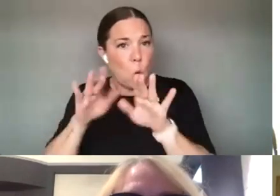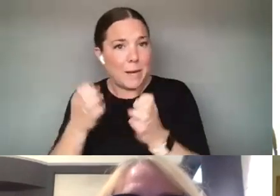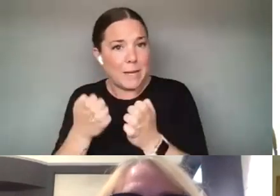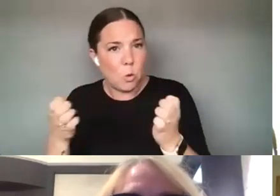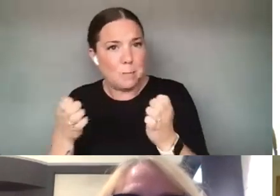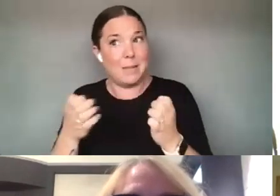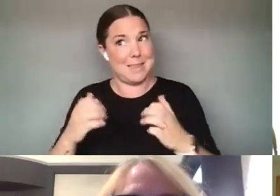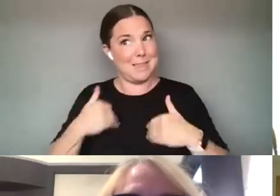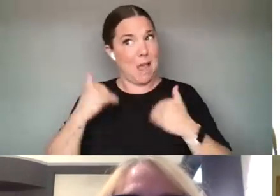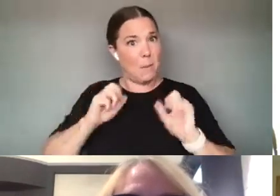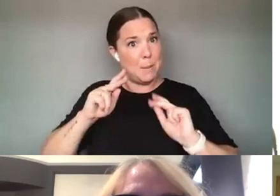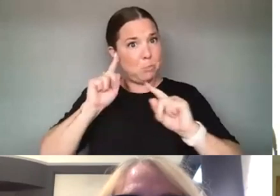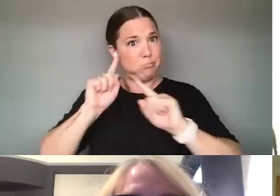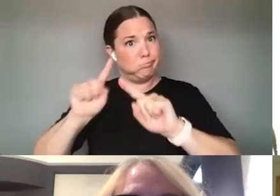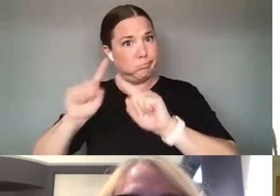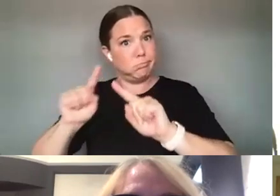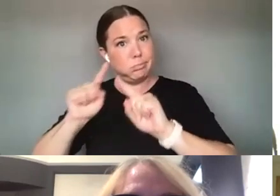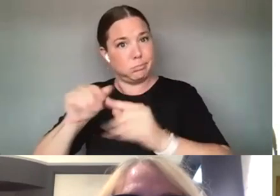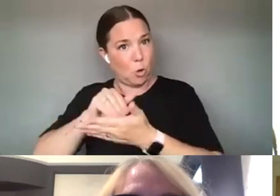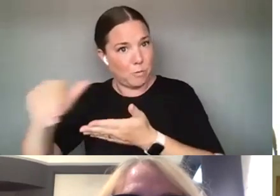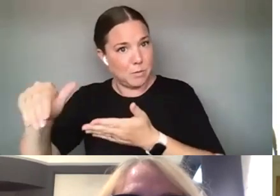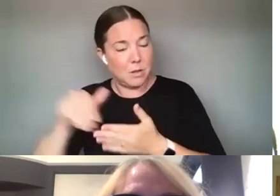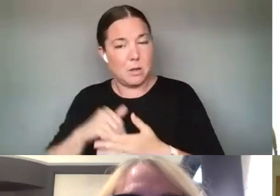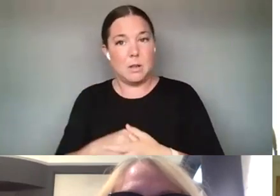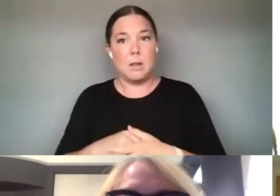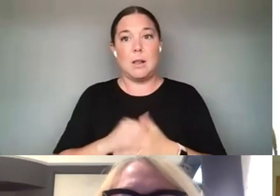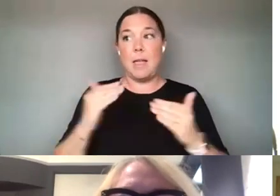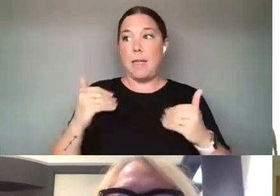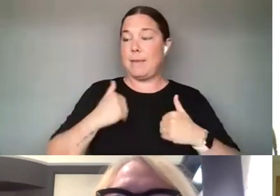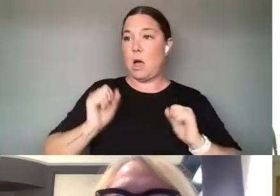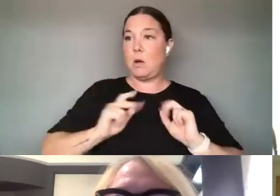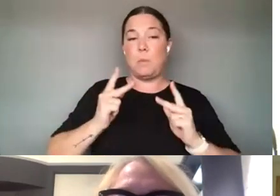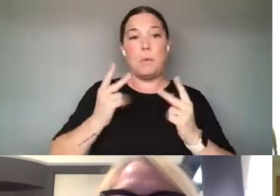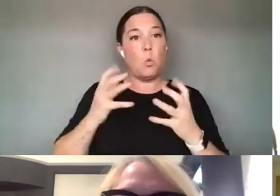ANYBODY IN PARTICULAR THAT'S LOOKING TO DO WORK IN ARTS EDUCATION AND CREATIVE YOUTH DEVELOPMENT